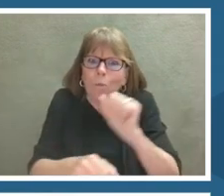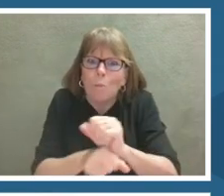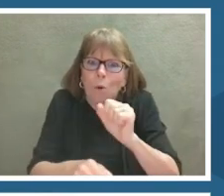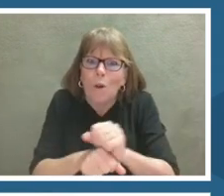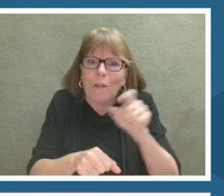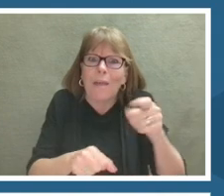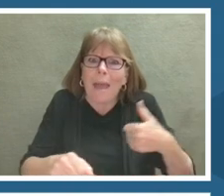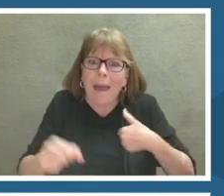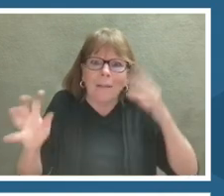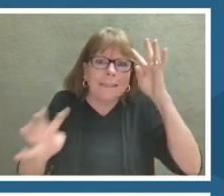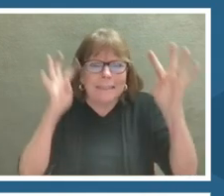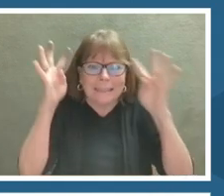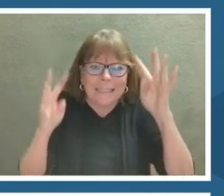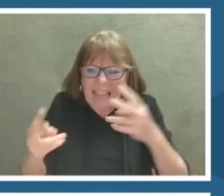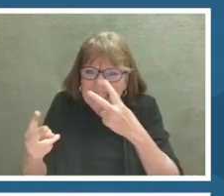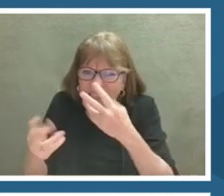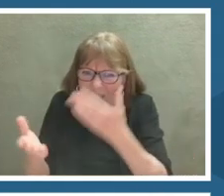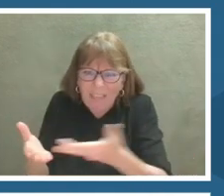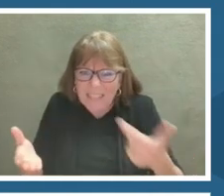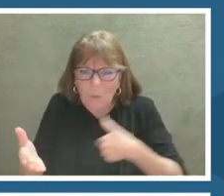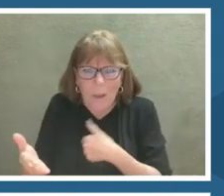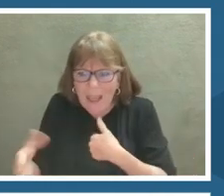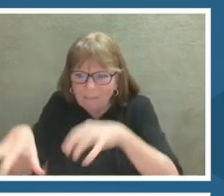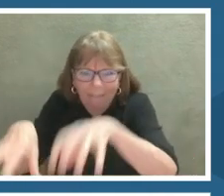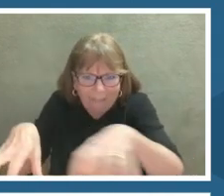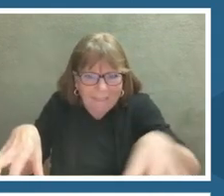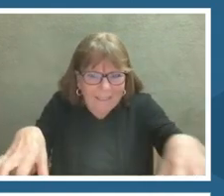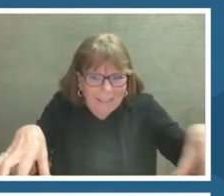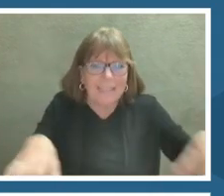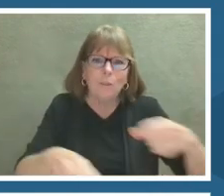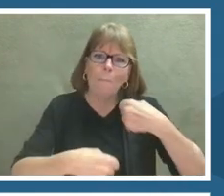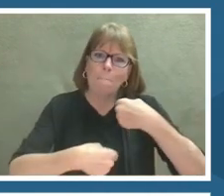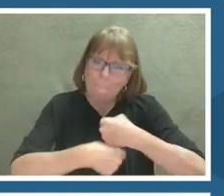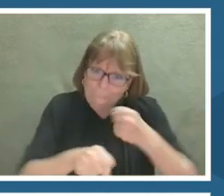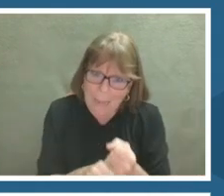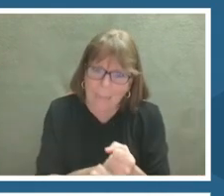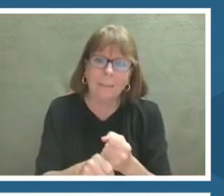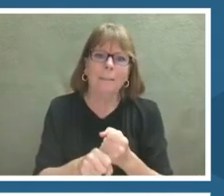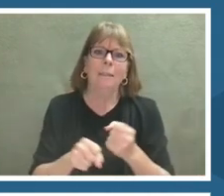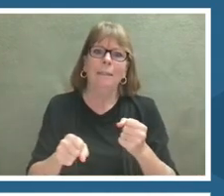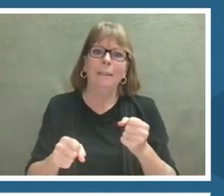and weaving it all together into that magical journey of learning, that is the Smithsonian